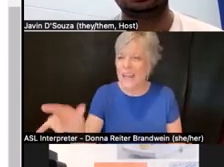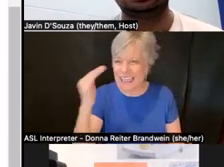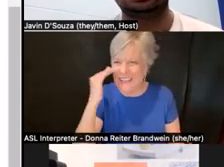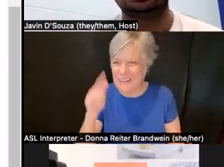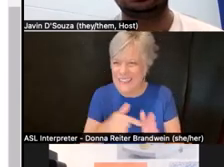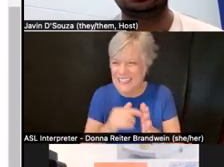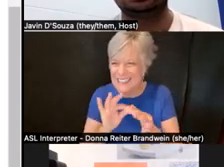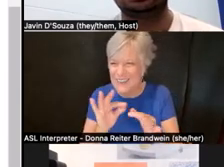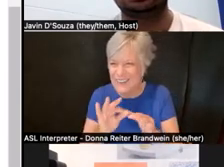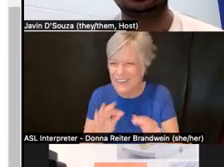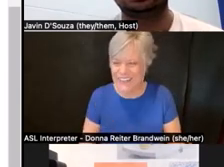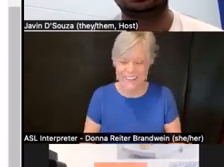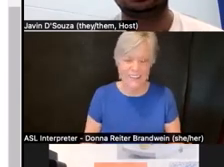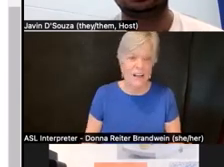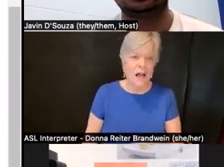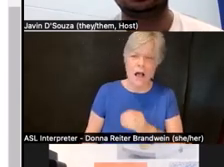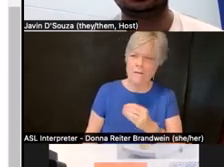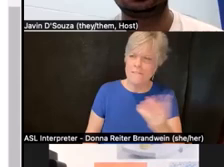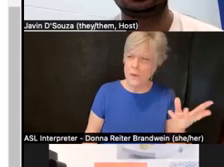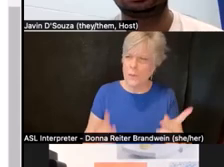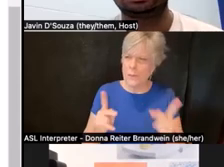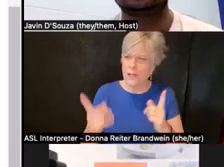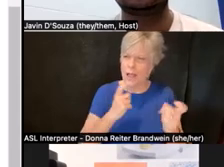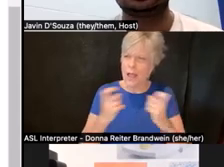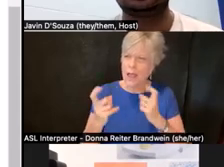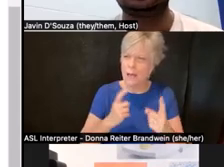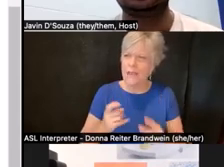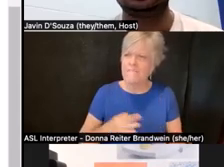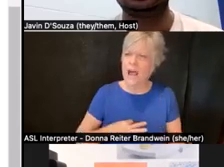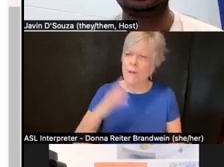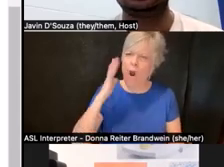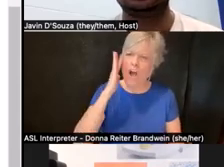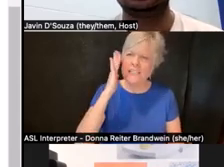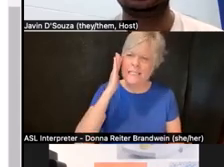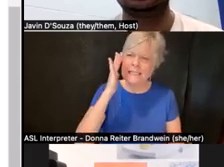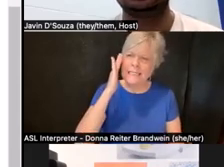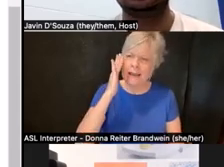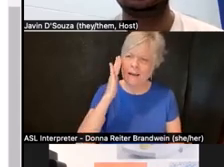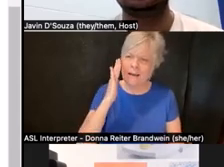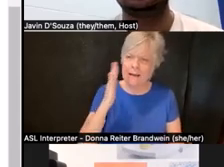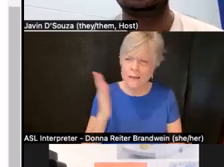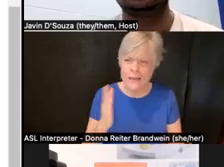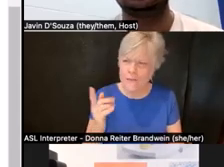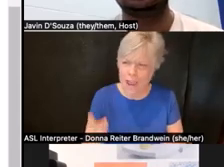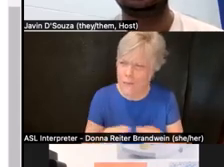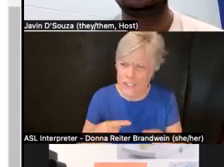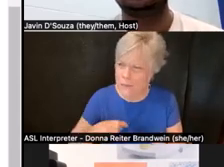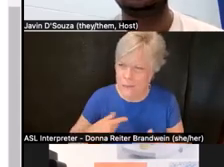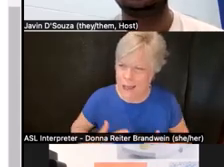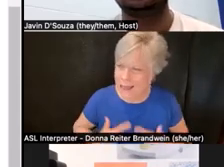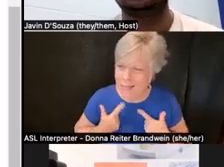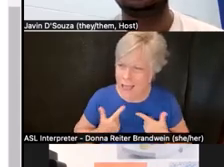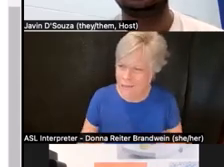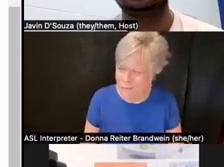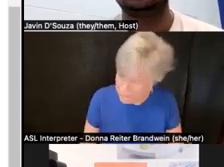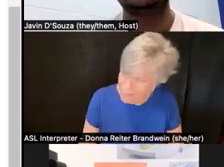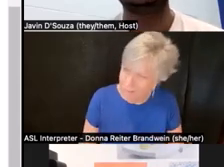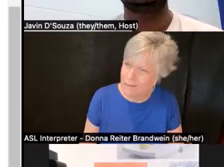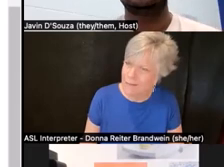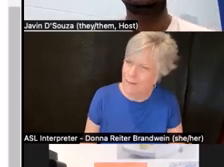a number of people started asking me if I was autistic and this had never happened to me in my life and it was before I was familiar